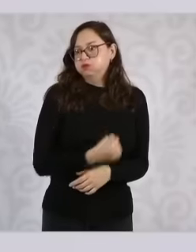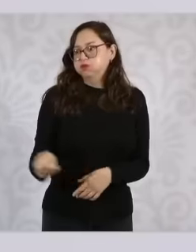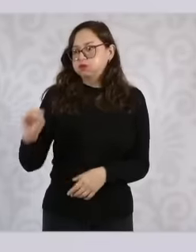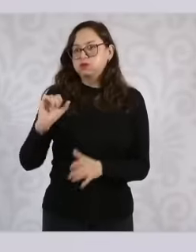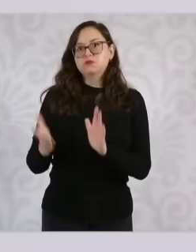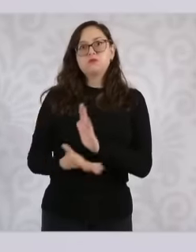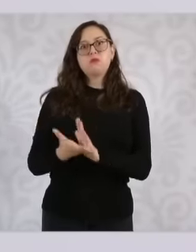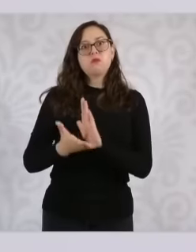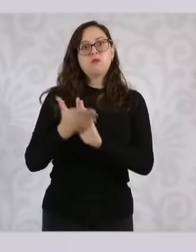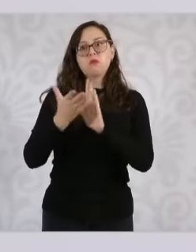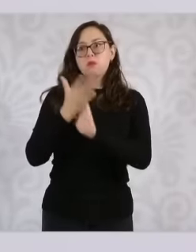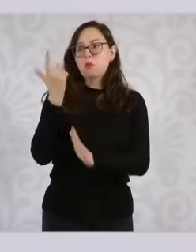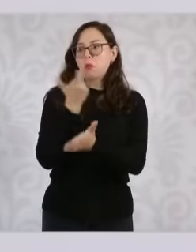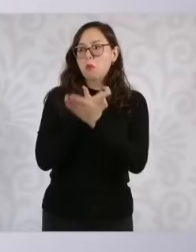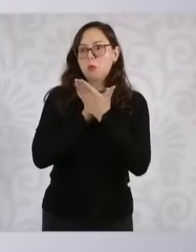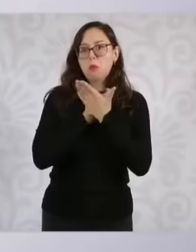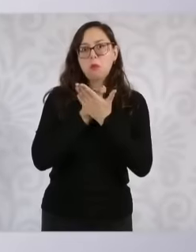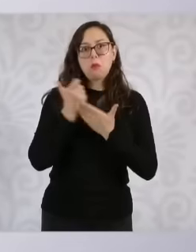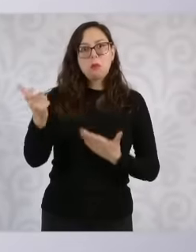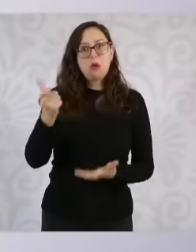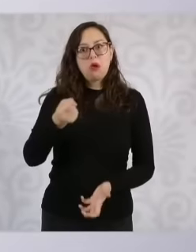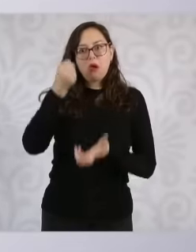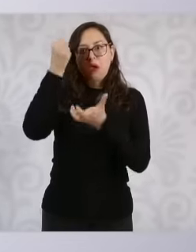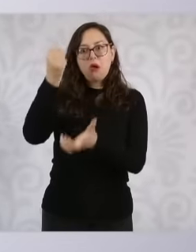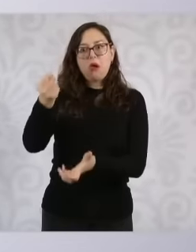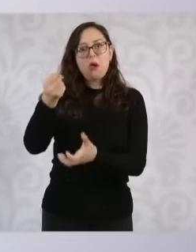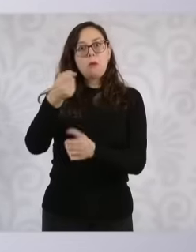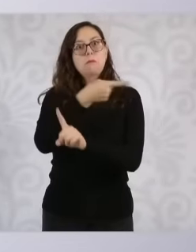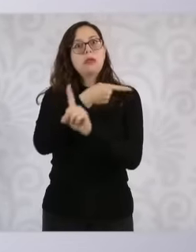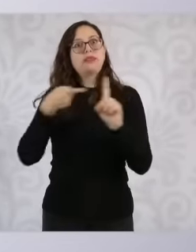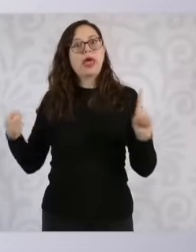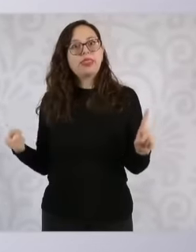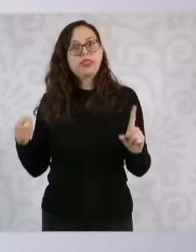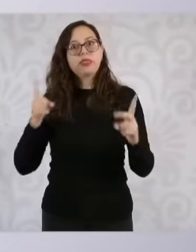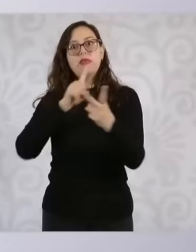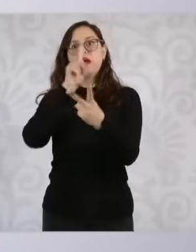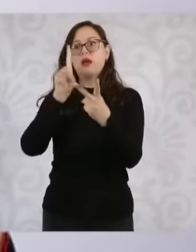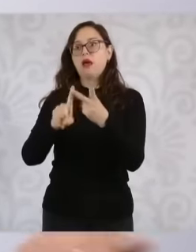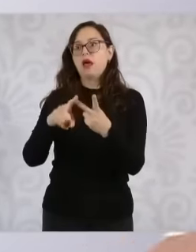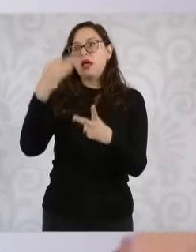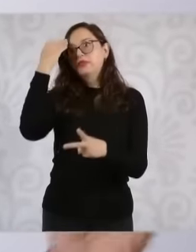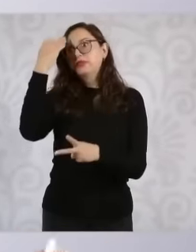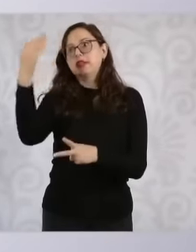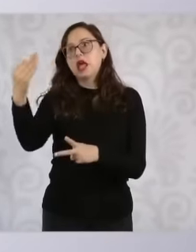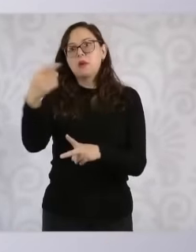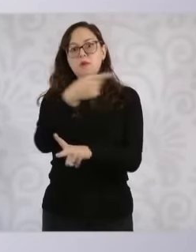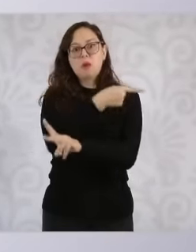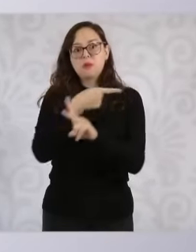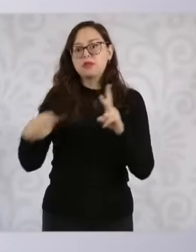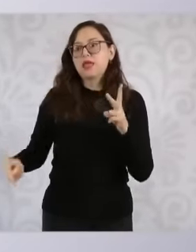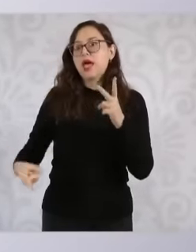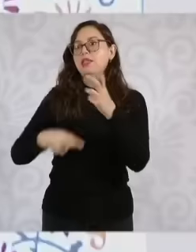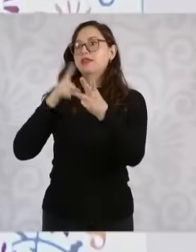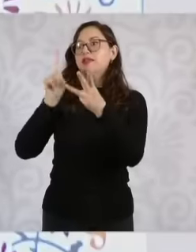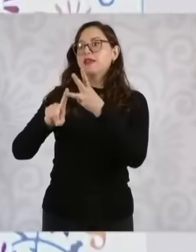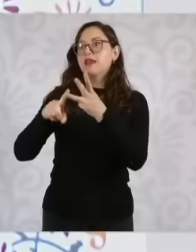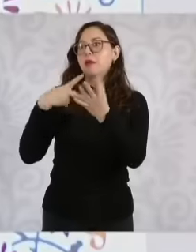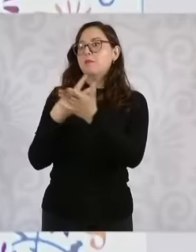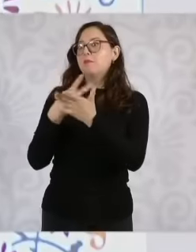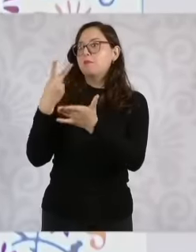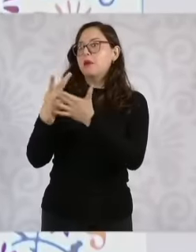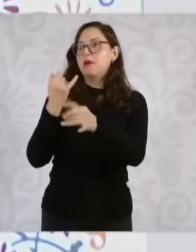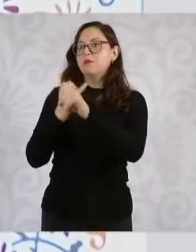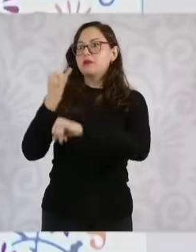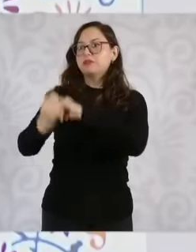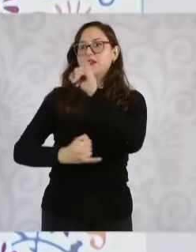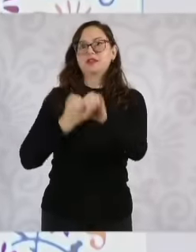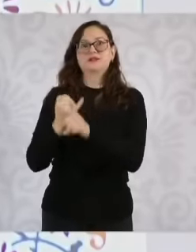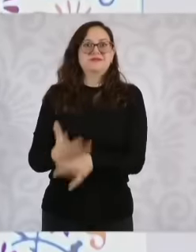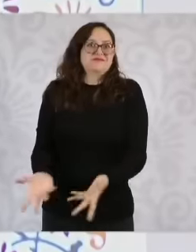it's done in half the time and it receives international awards for the most beautiful constructions